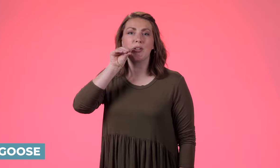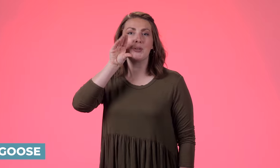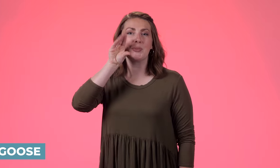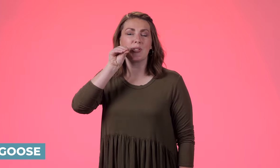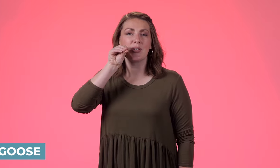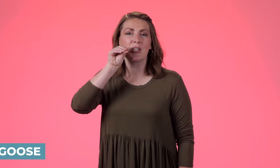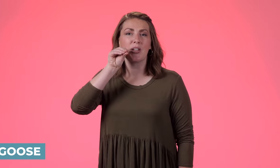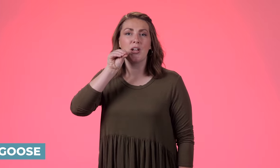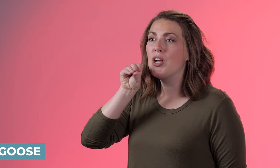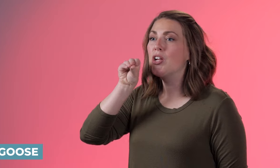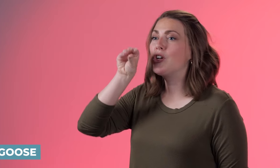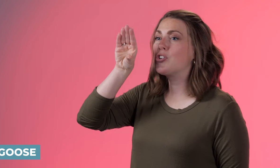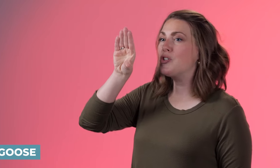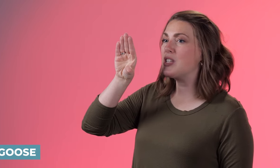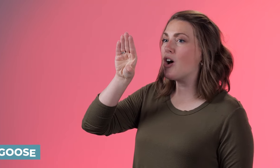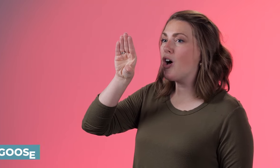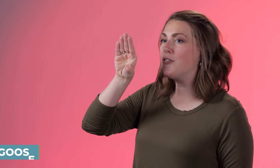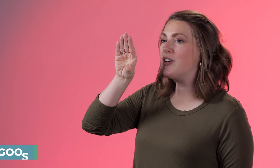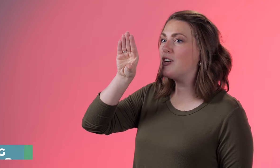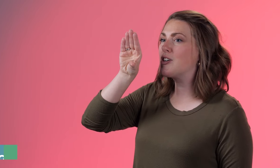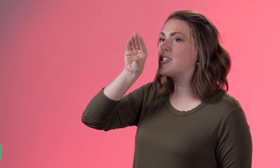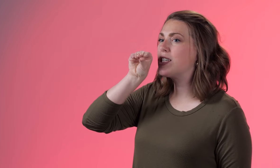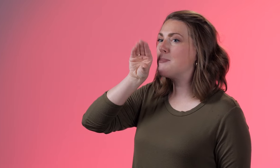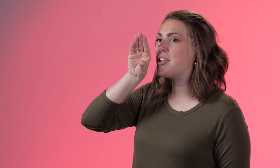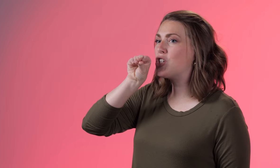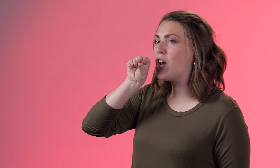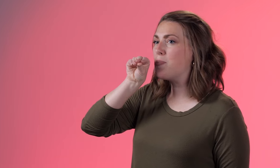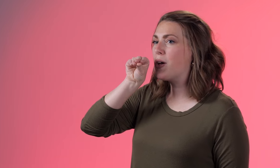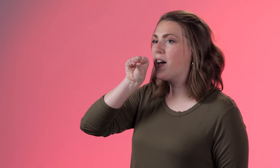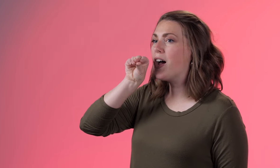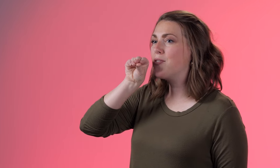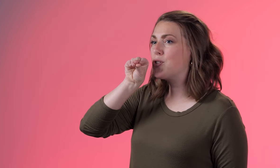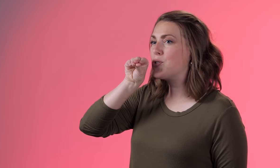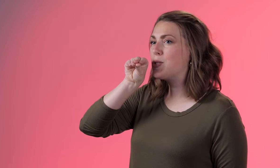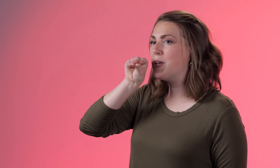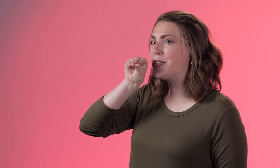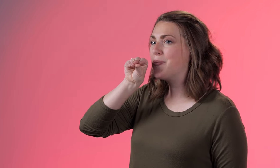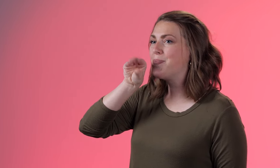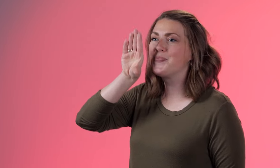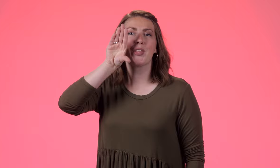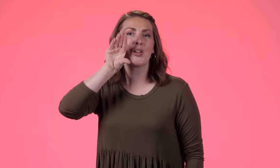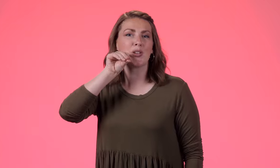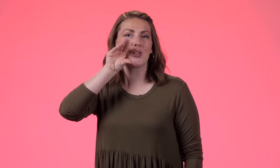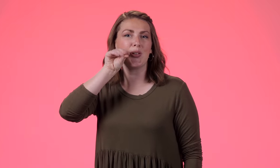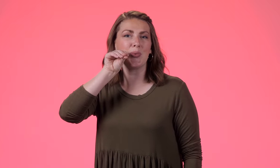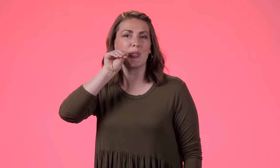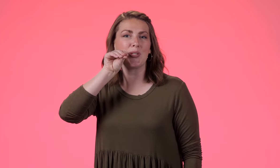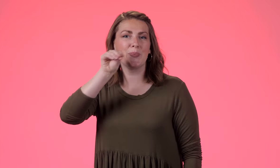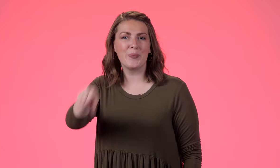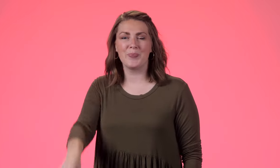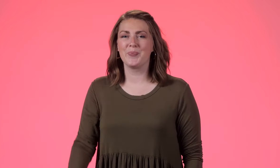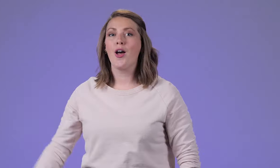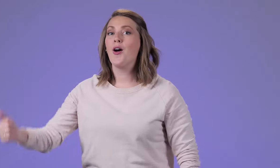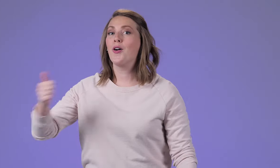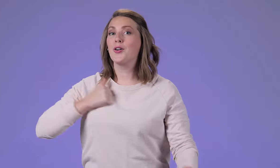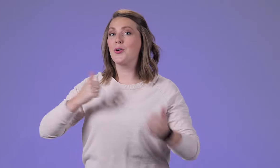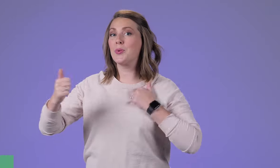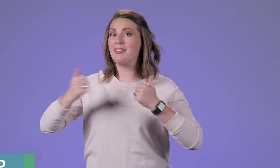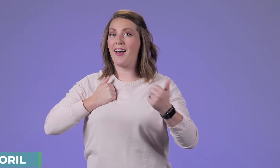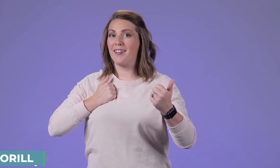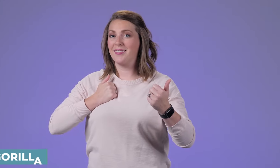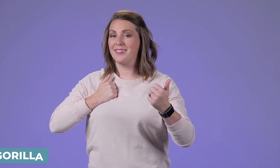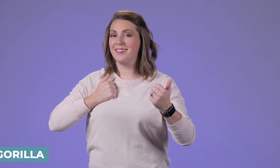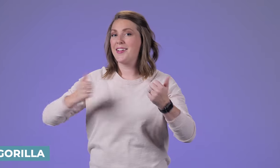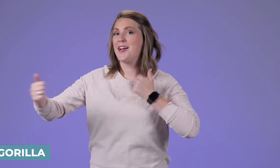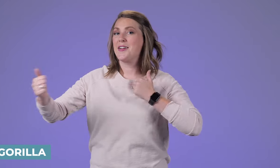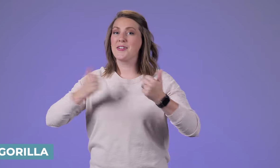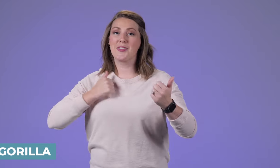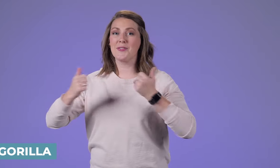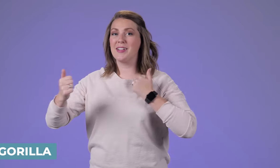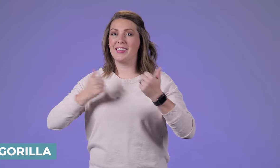goose', you're using all fingers to make the shape of the goose's bill 'goose.' 'Gorilla, gorilla',